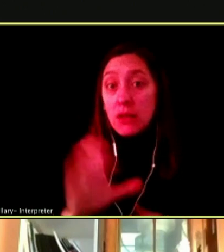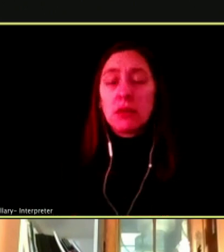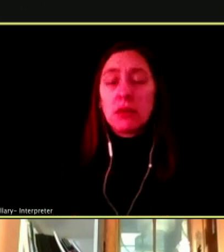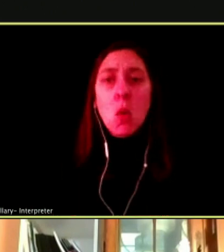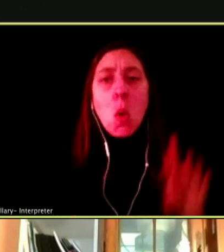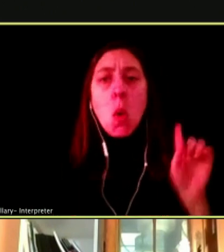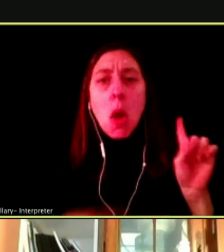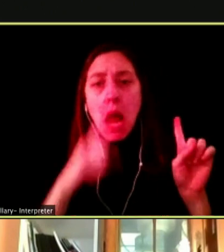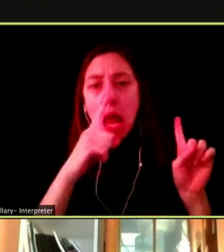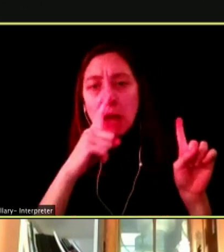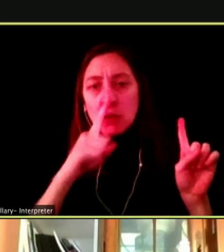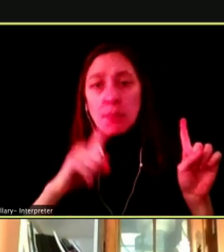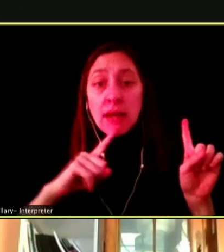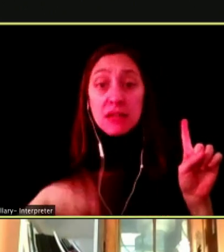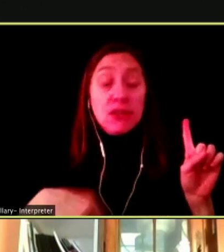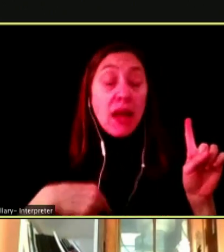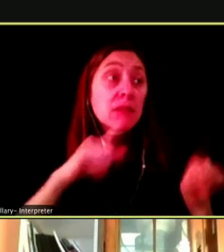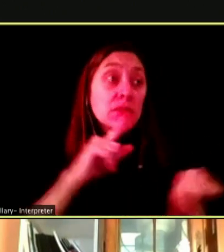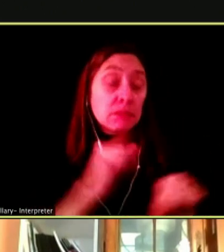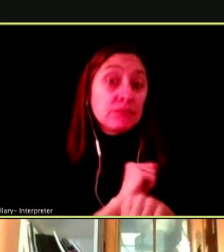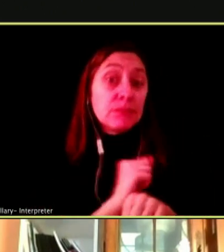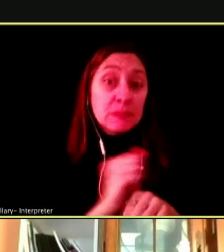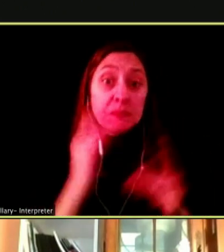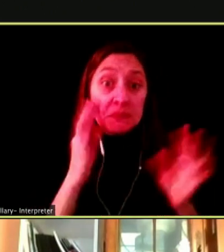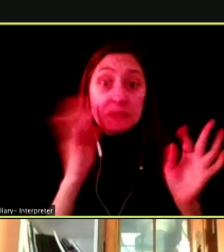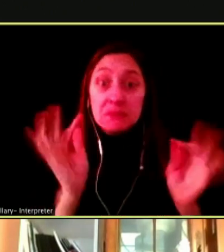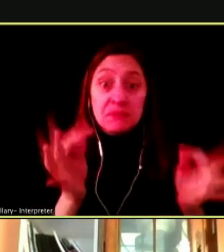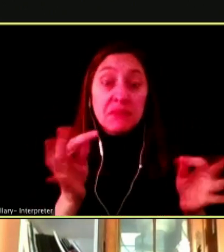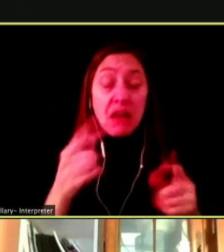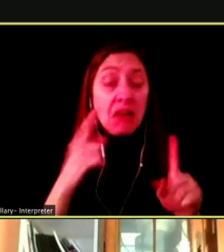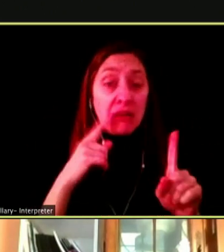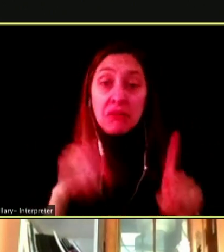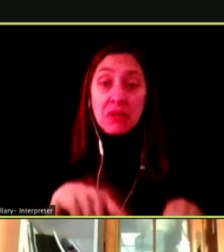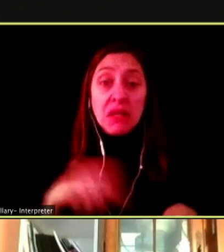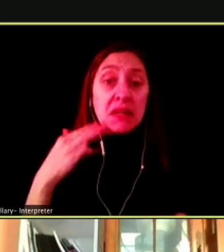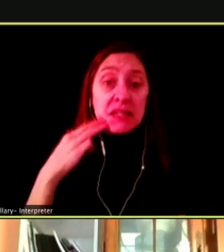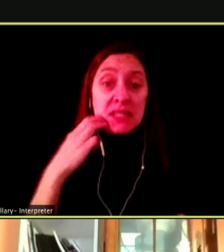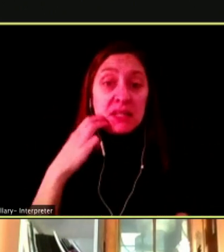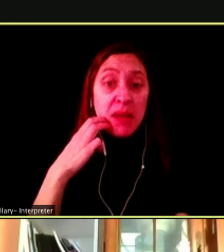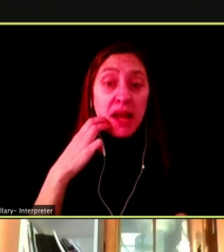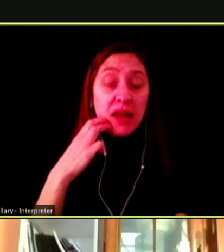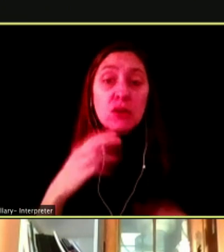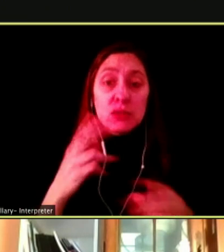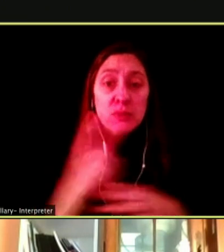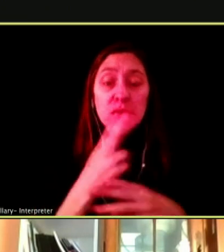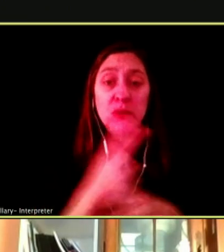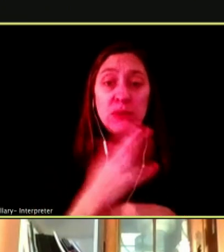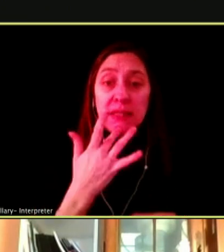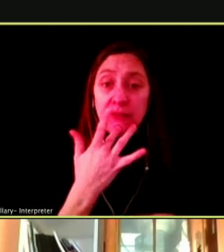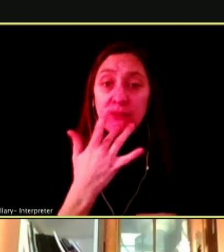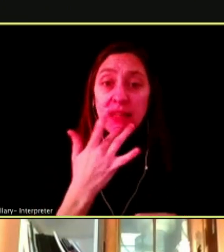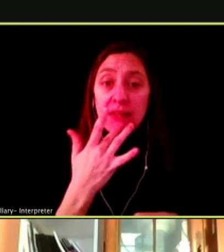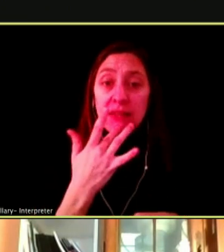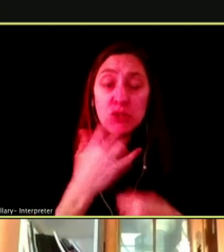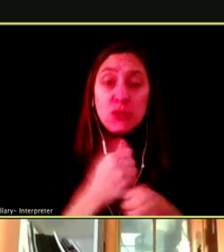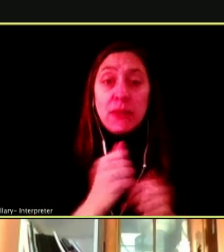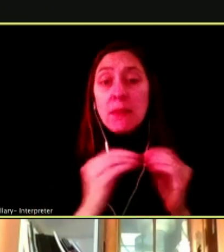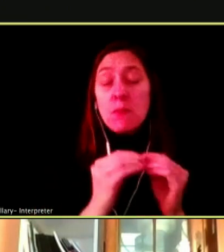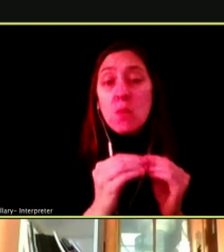I MOST CERTAINLY DO PUT TOBACCO COMPANIES HAVE BEEN USING FLAVORS TO MAKE THEIR PRODUCTS MORE APPEALING TO USERS, AND USES ESPECIALLY.